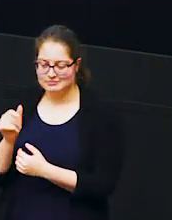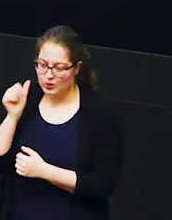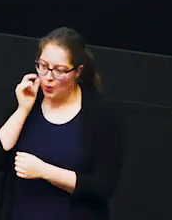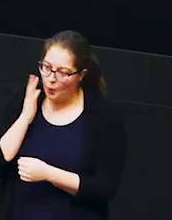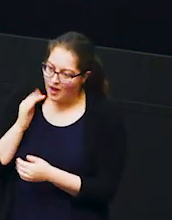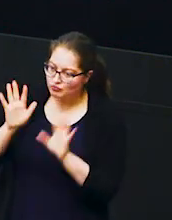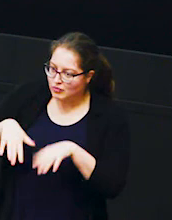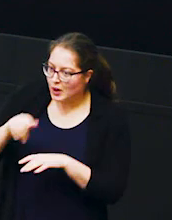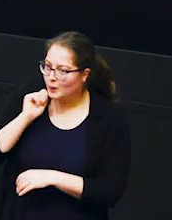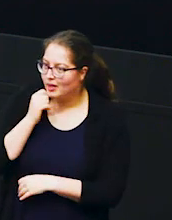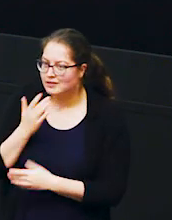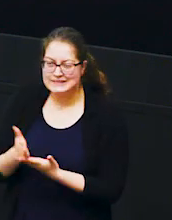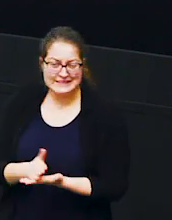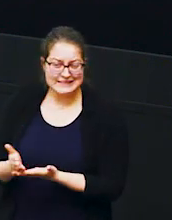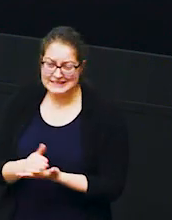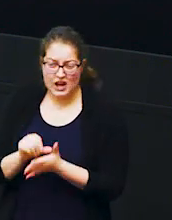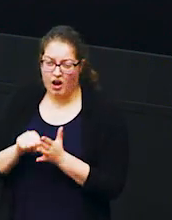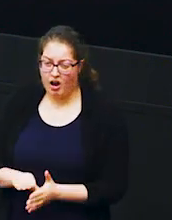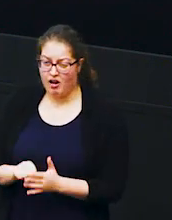and what that means is that we do have these periods where there is